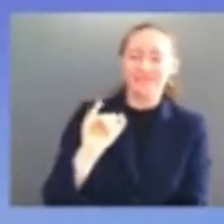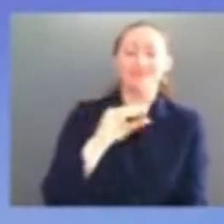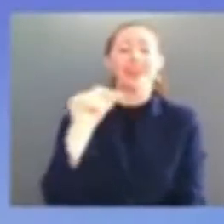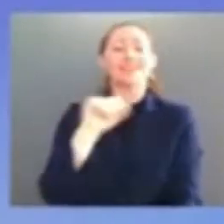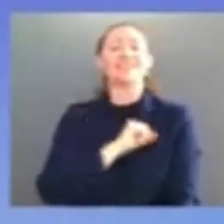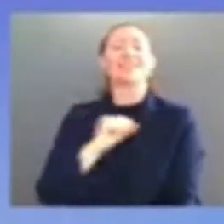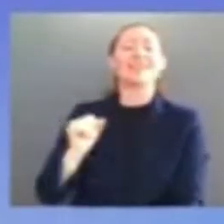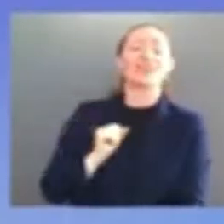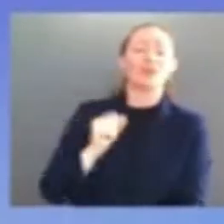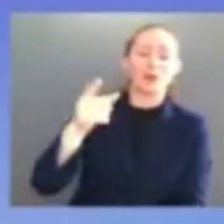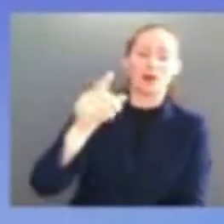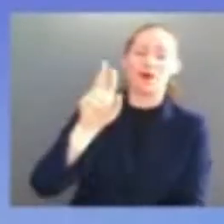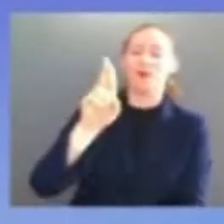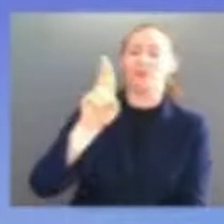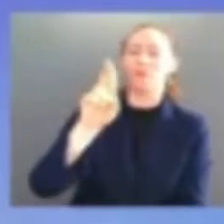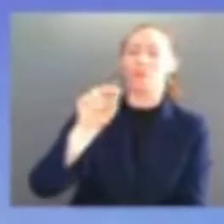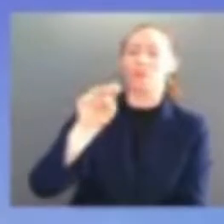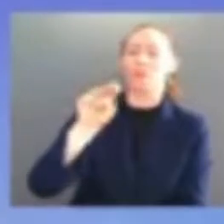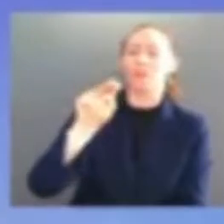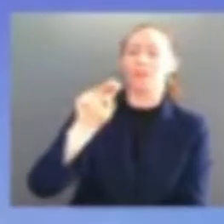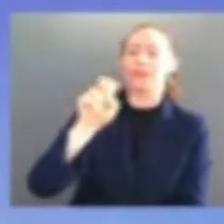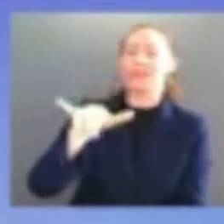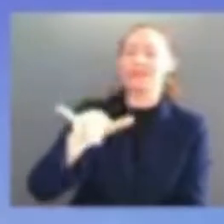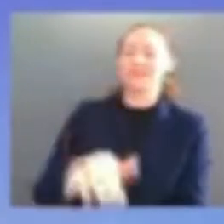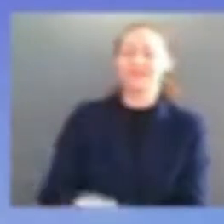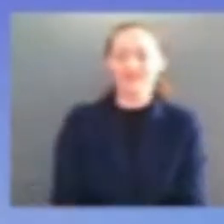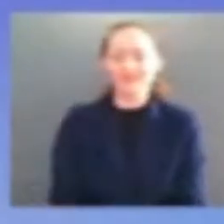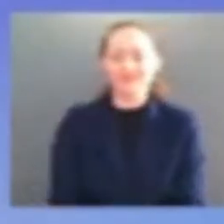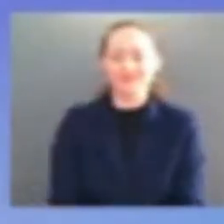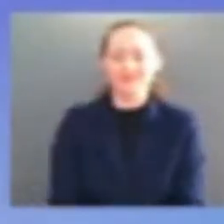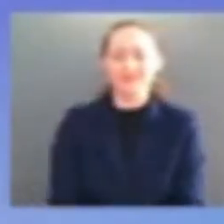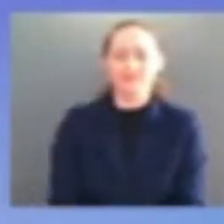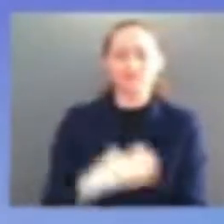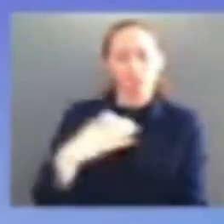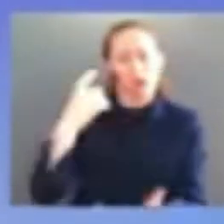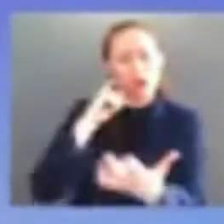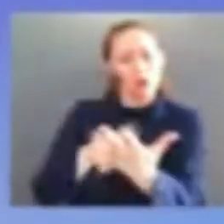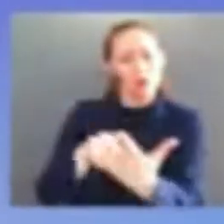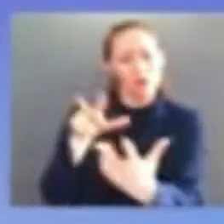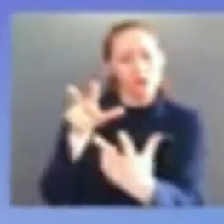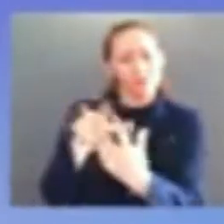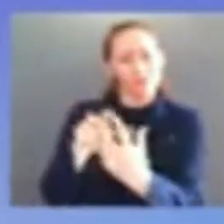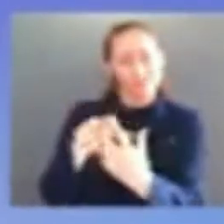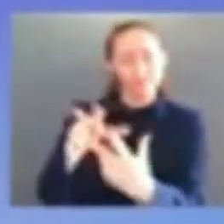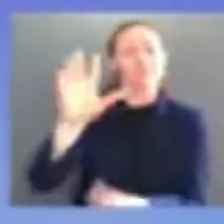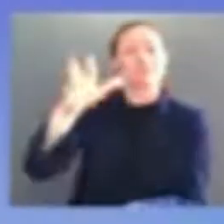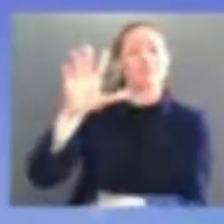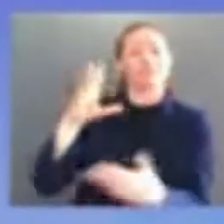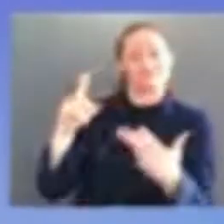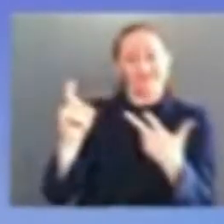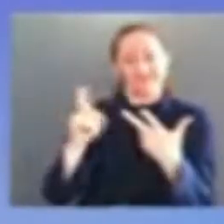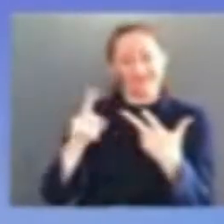like he did his dad stood up and made these decisions on civil rights they deserve enormous